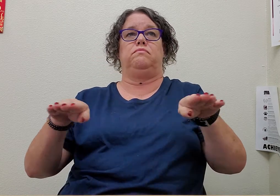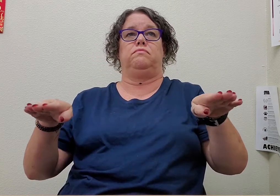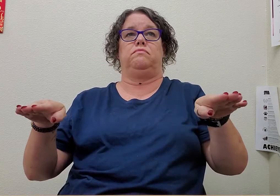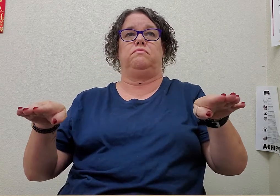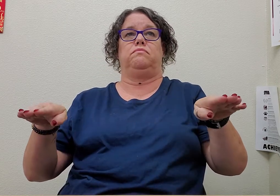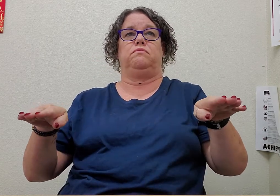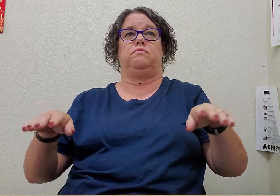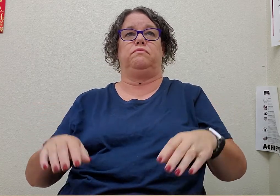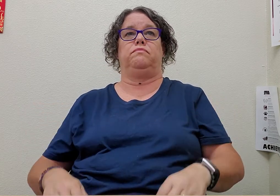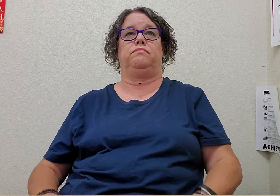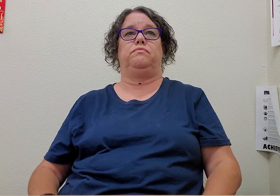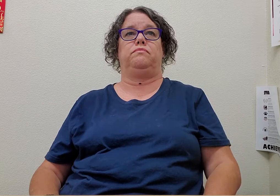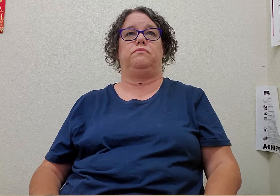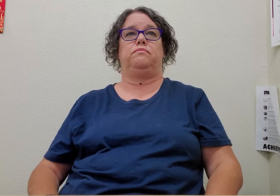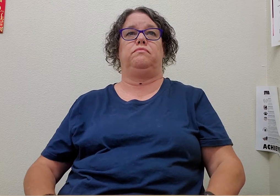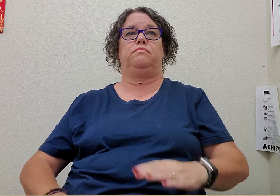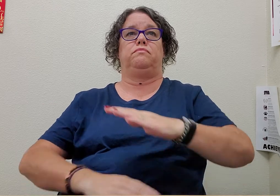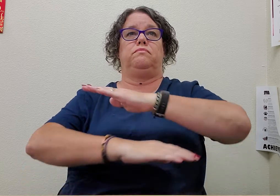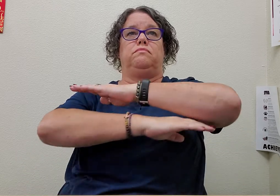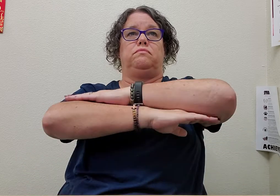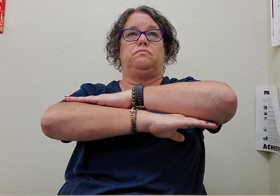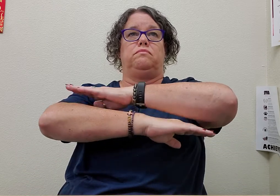floor table/desk